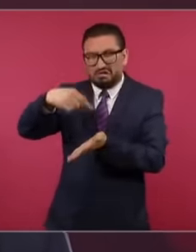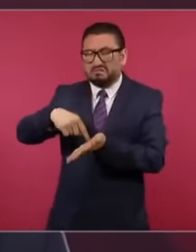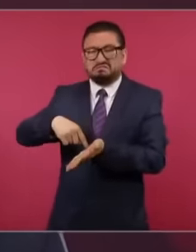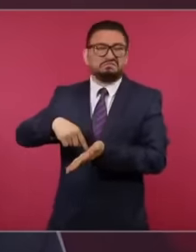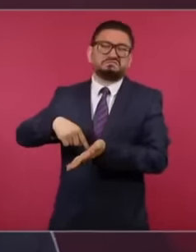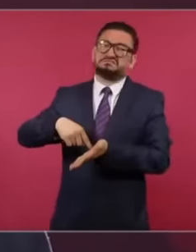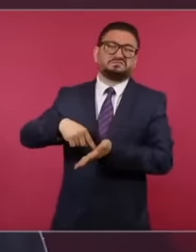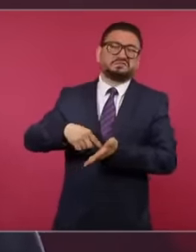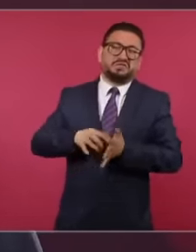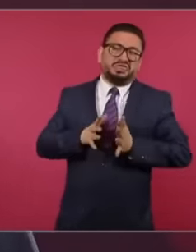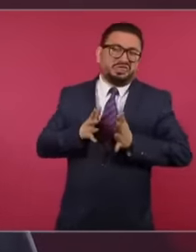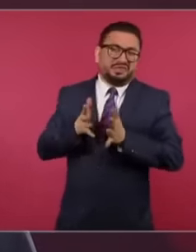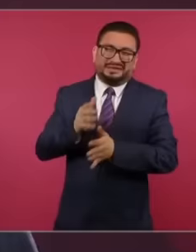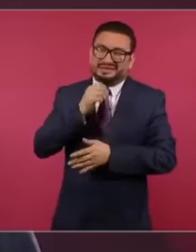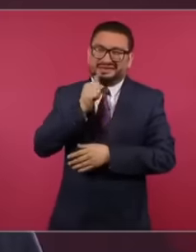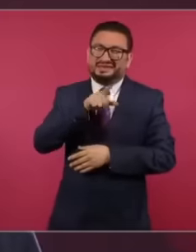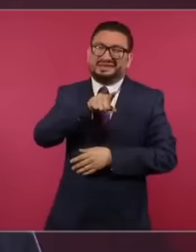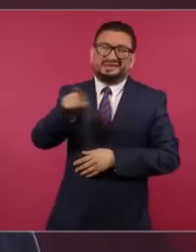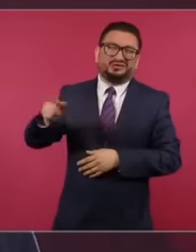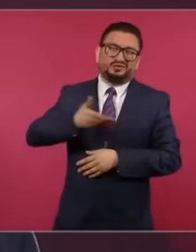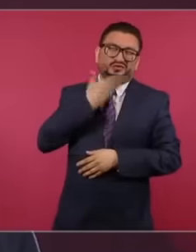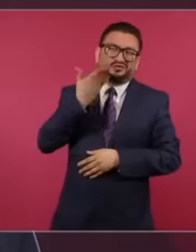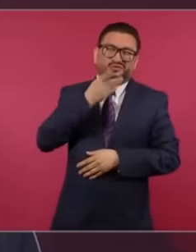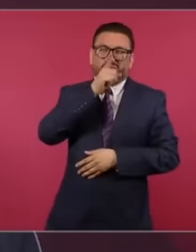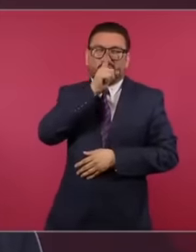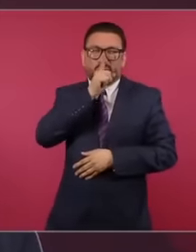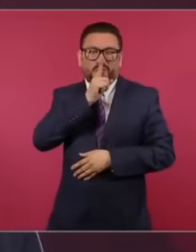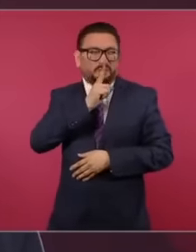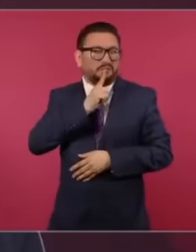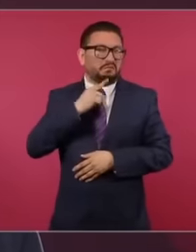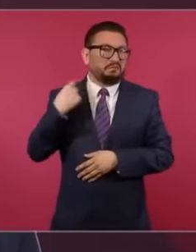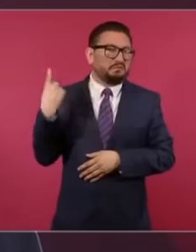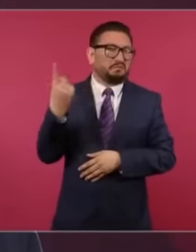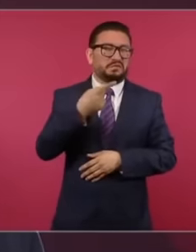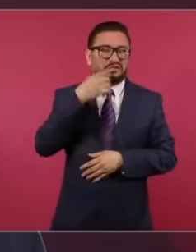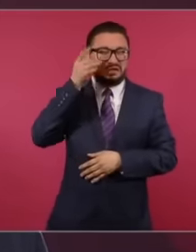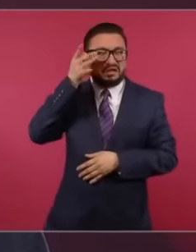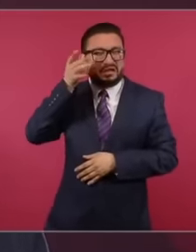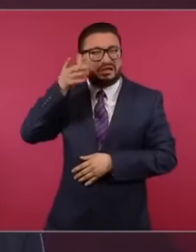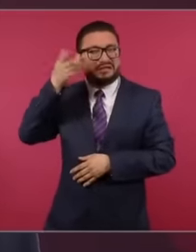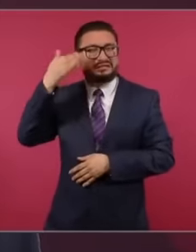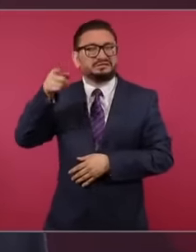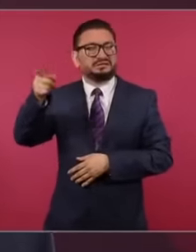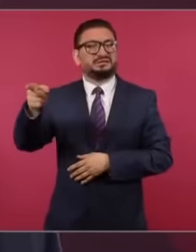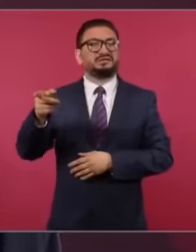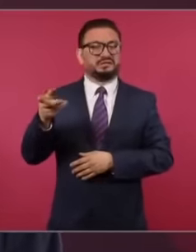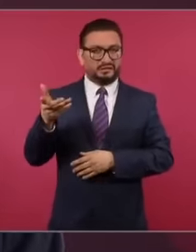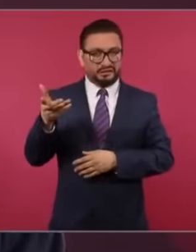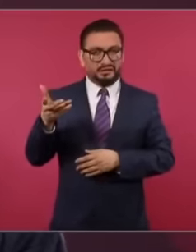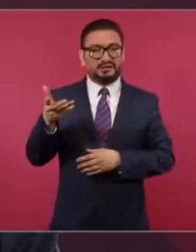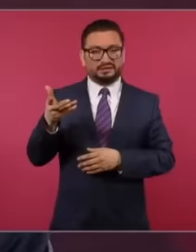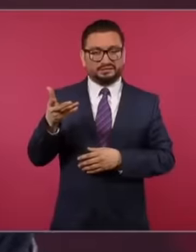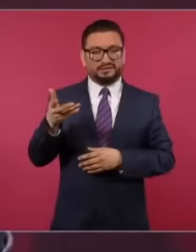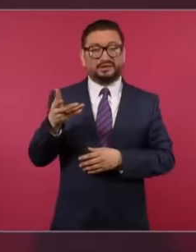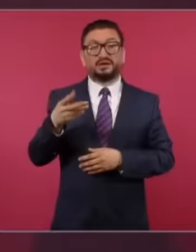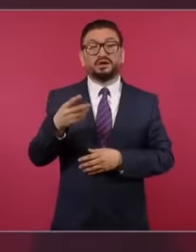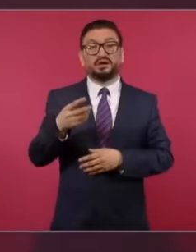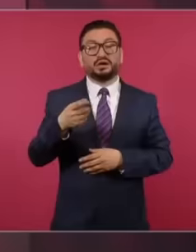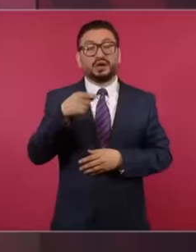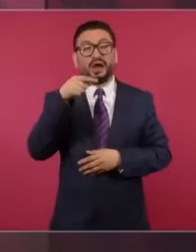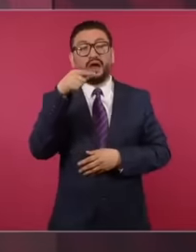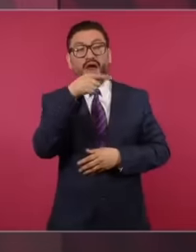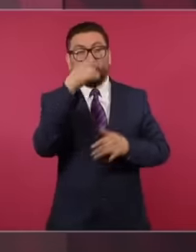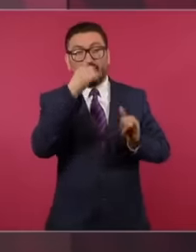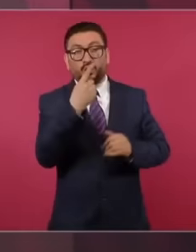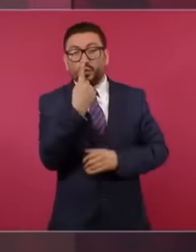liars. Lincoln said to the people, you can lie to the people once, twice, but you cannot